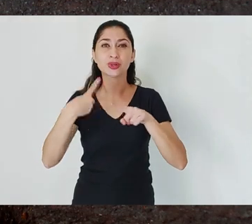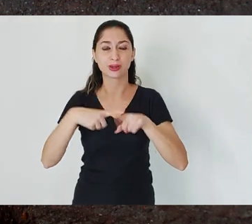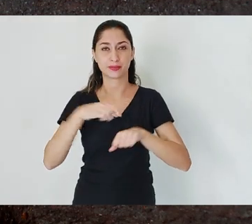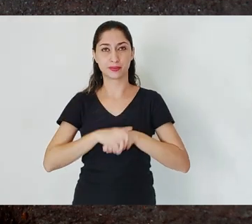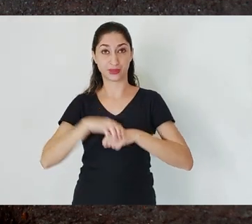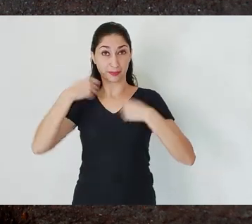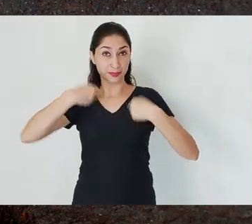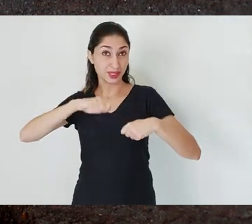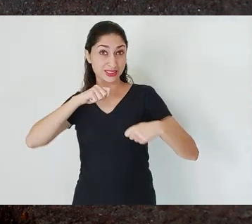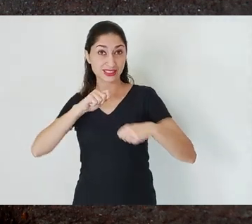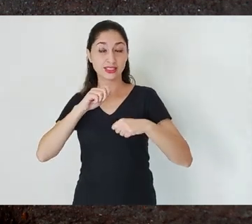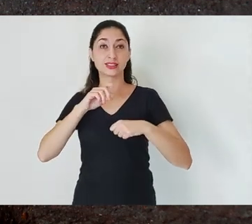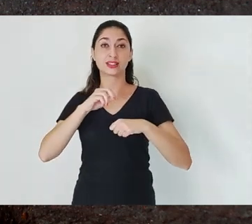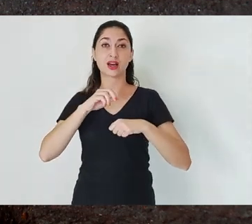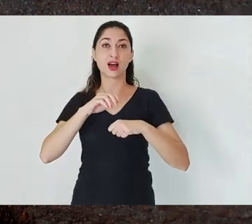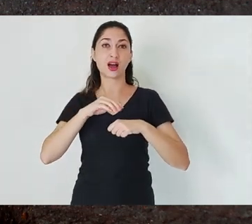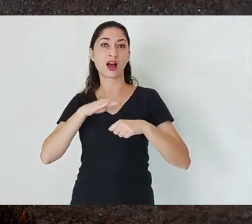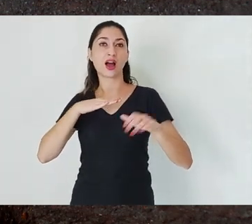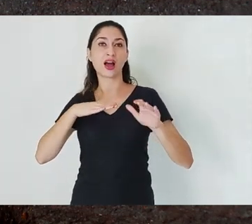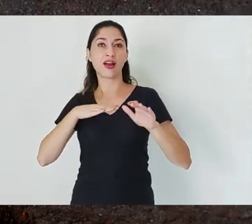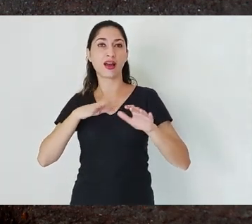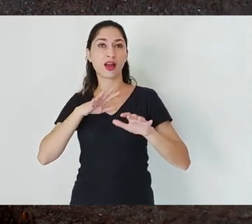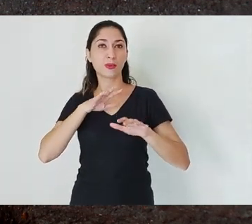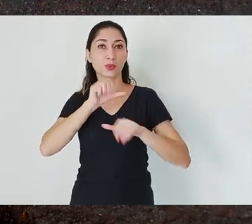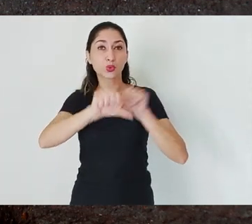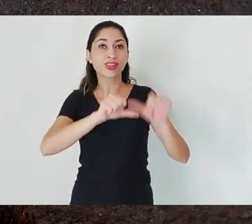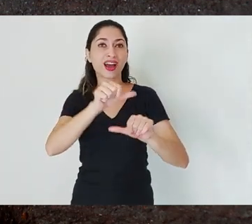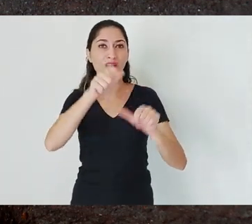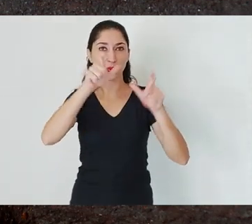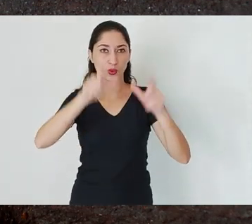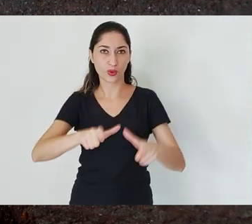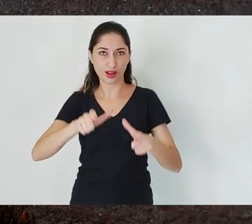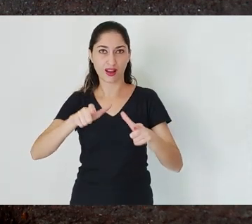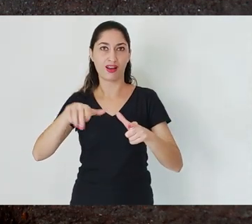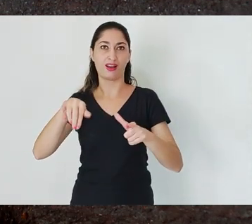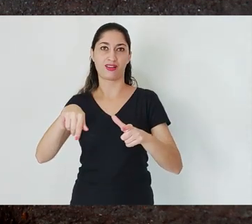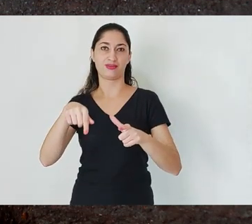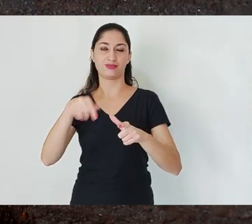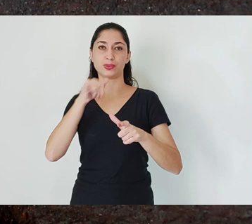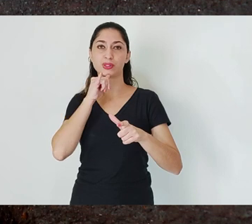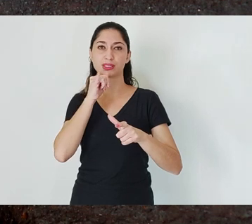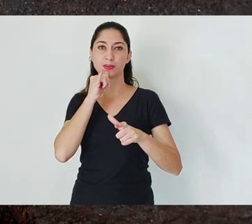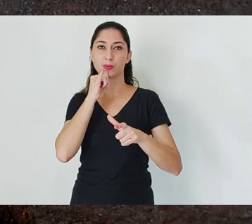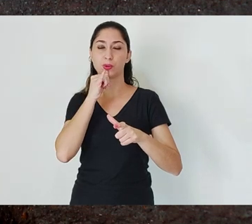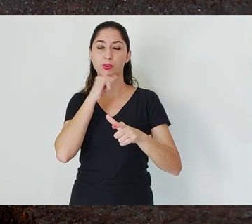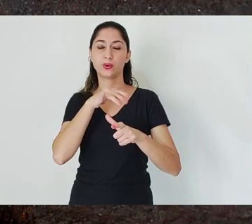but they didn't take into account the local impact.